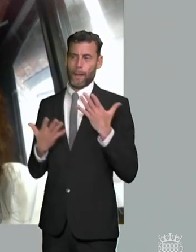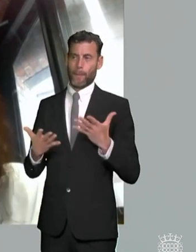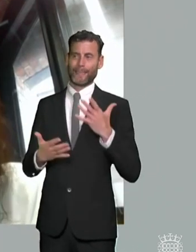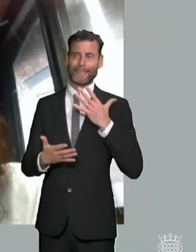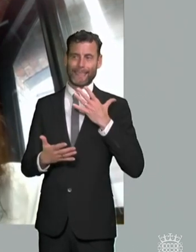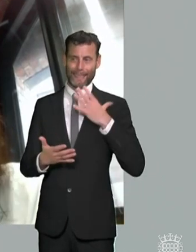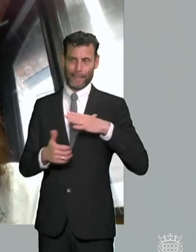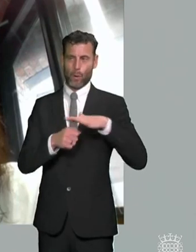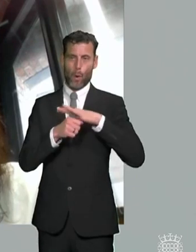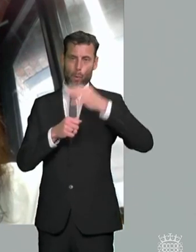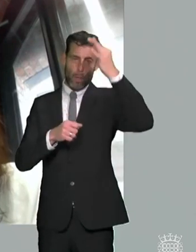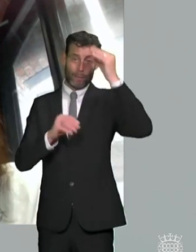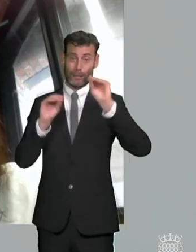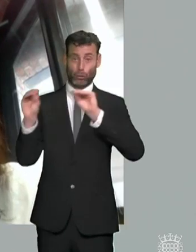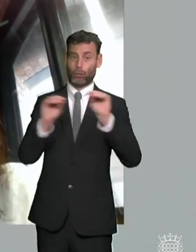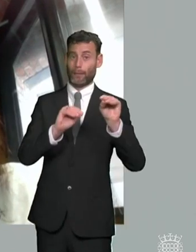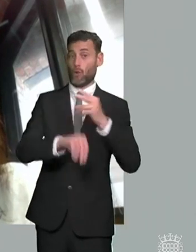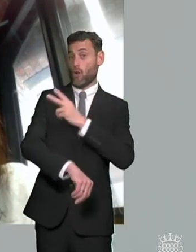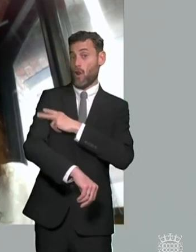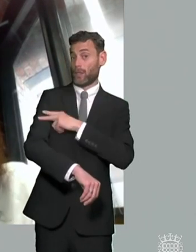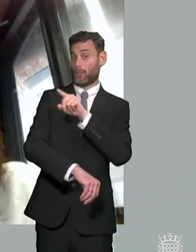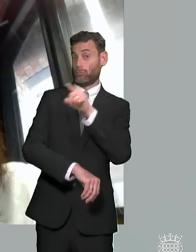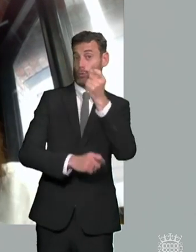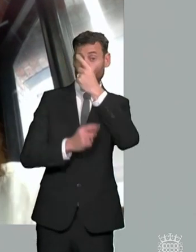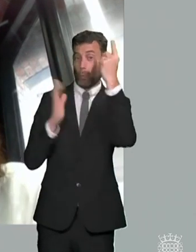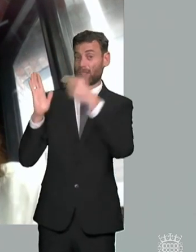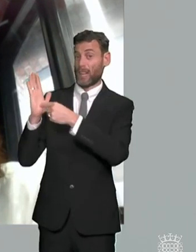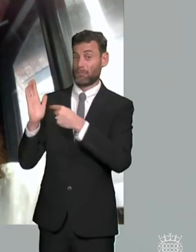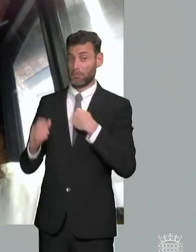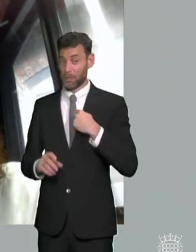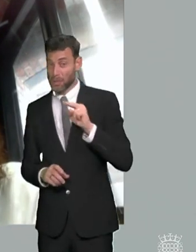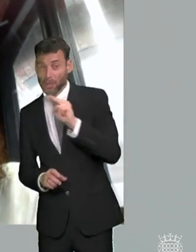local authority officers sometimes who don't understand i i genuinely think a lot of local